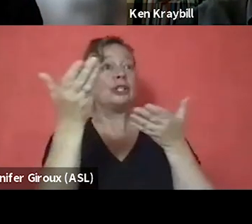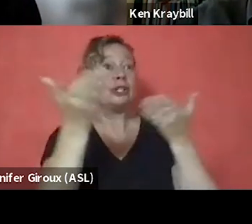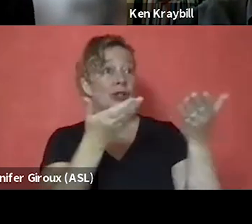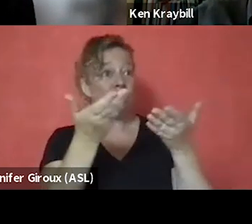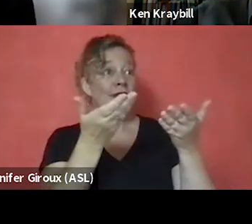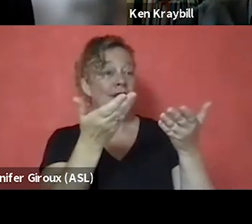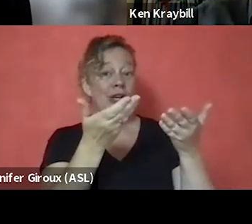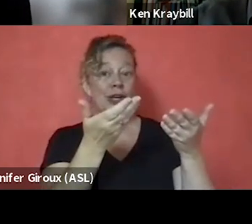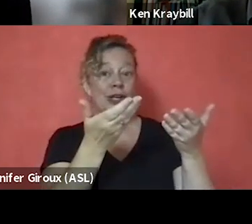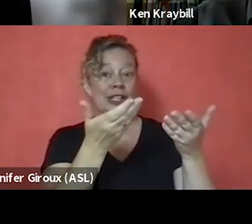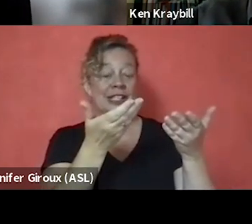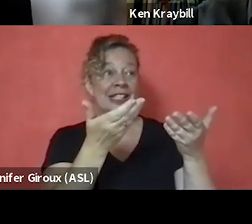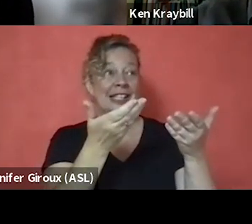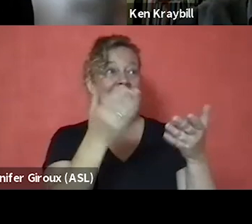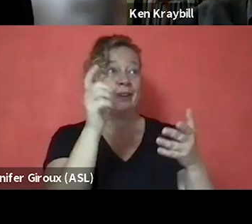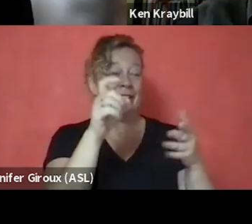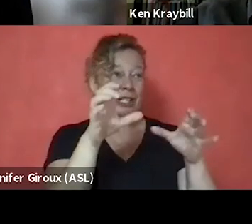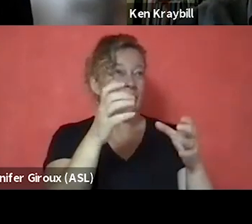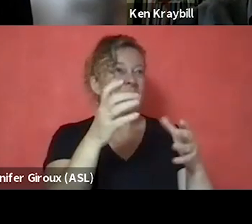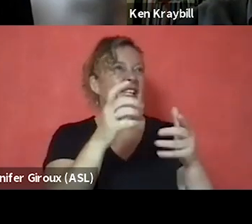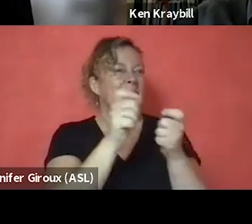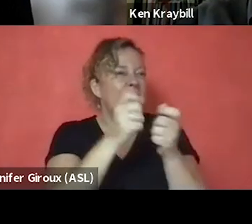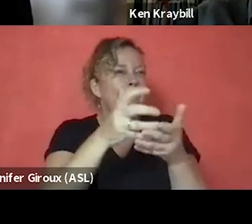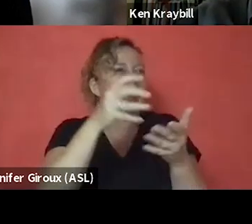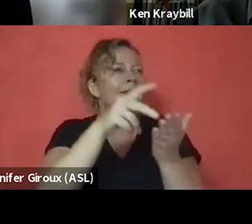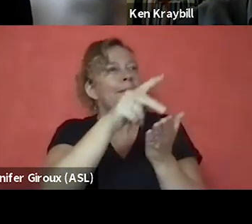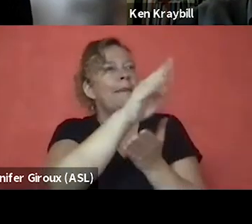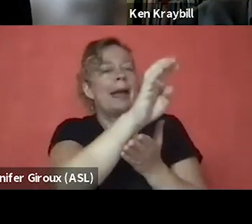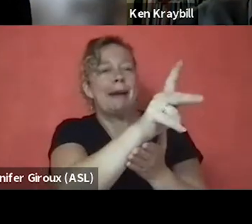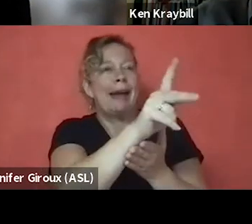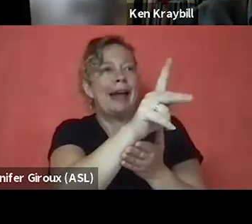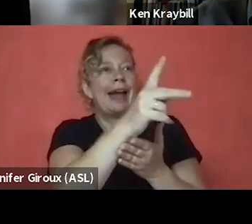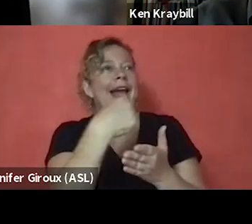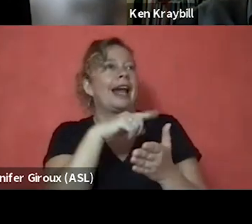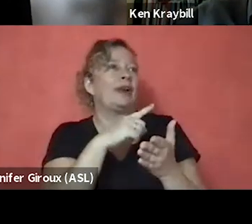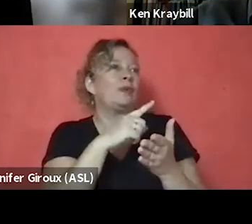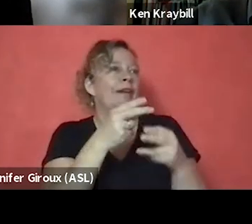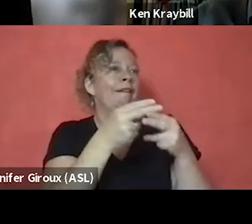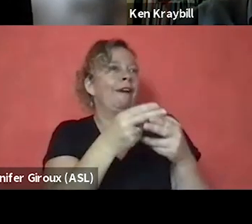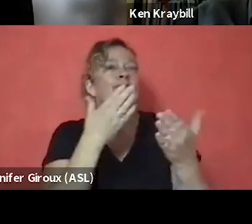There was a certain amount of payback. And we called it gratitude. and gratitude being an action word,